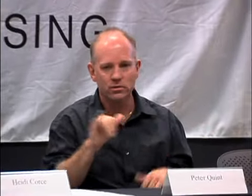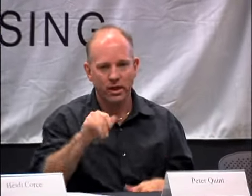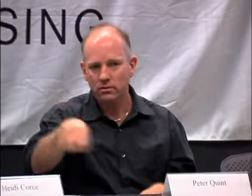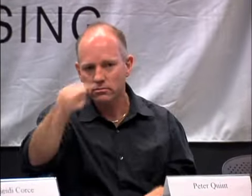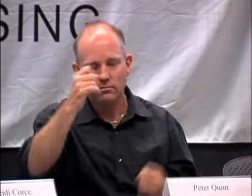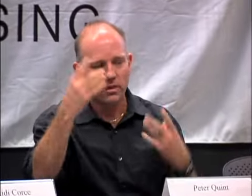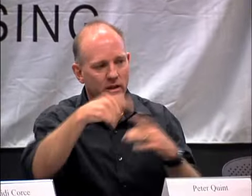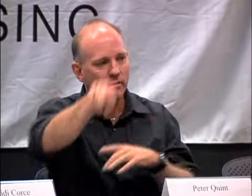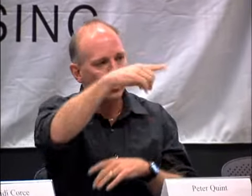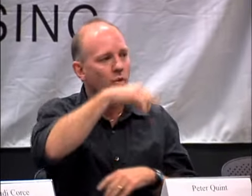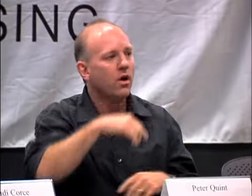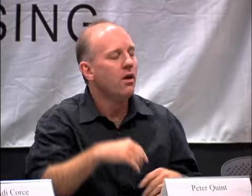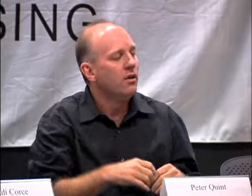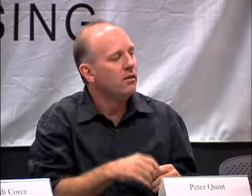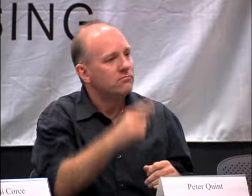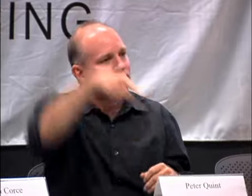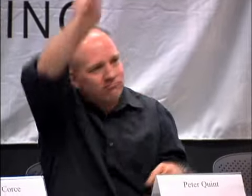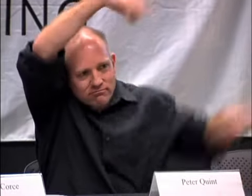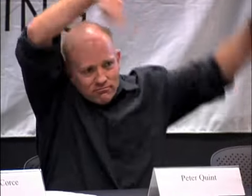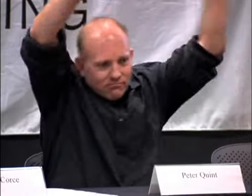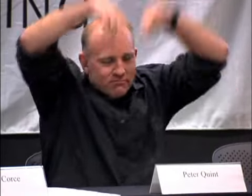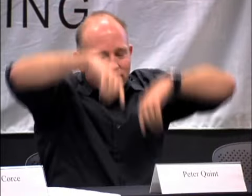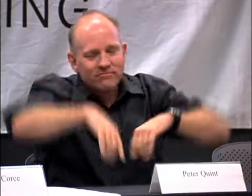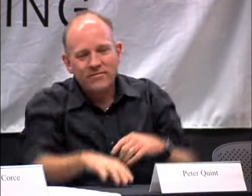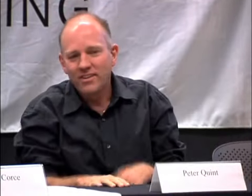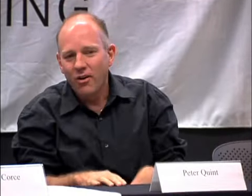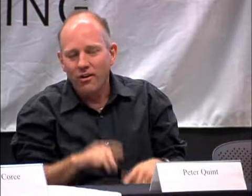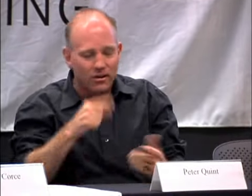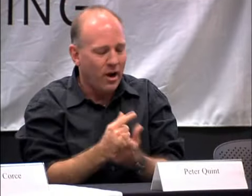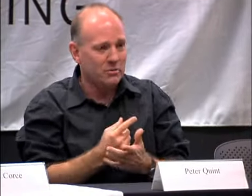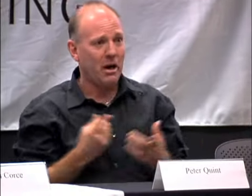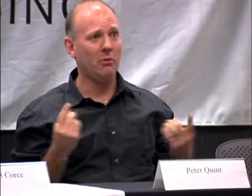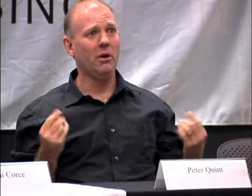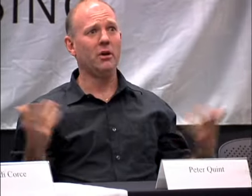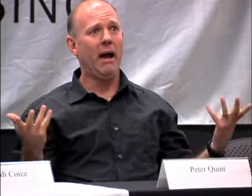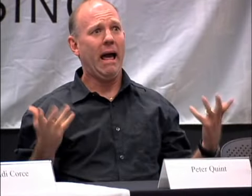WAS GOING TO DO WITH MY LIFE, LIKE MANY OF YOU EVERYWHERE. AND YOU